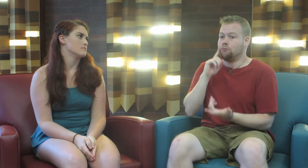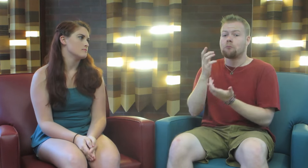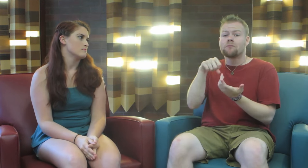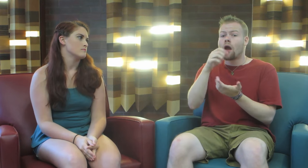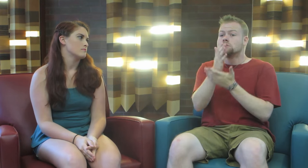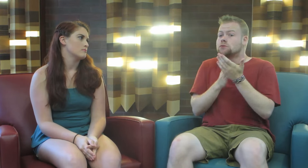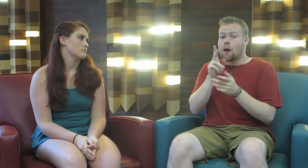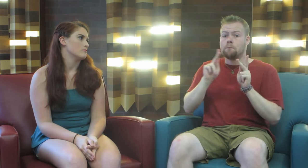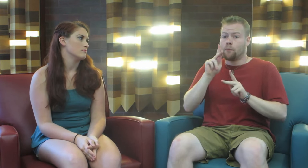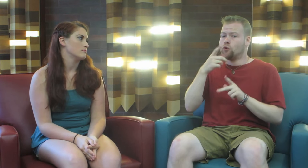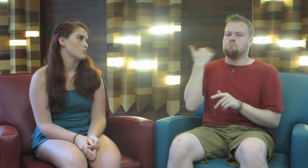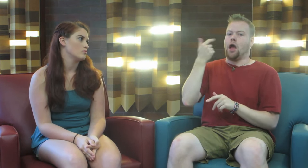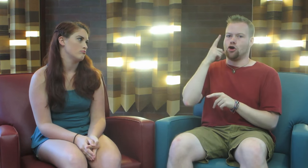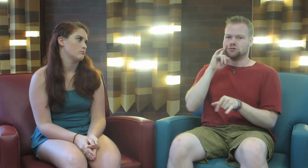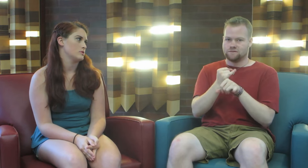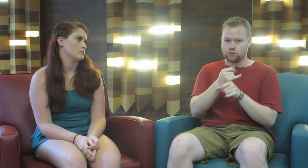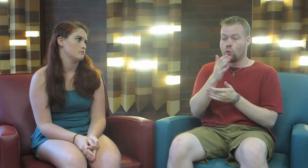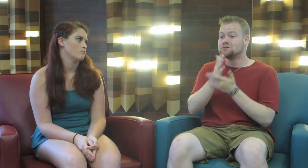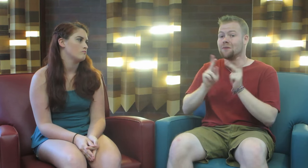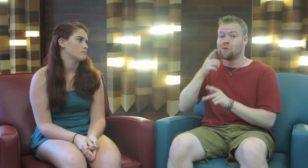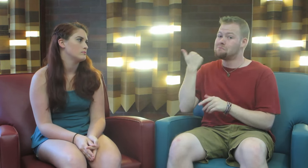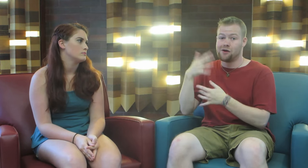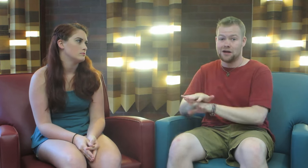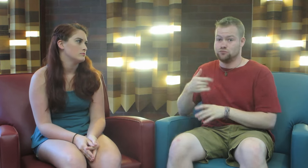Yeah, deaf schools are better for some people, and mainstream is better for some.